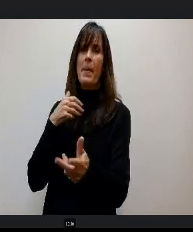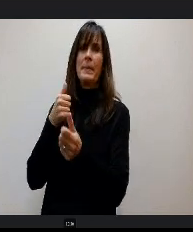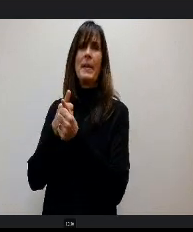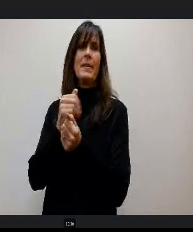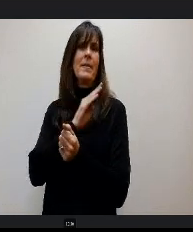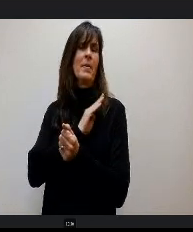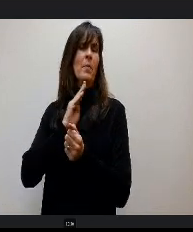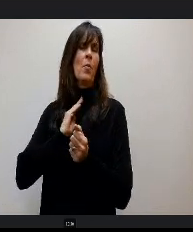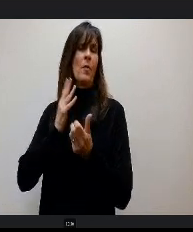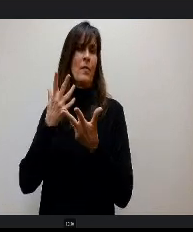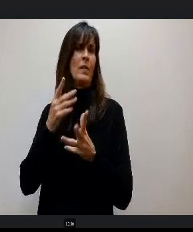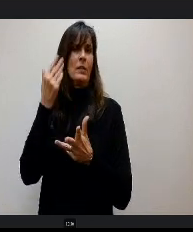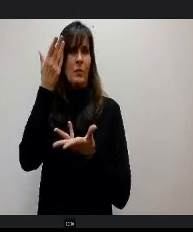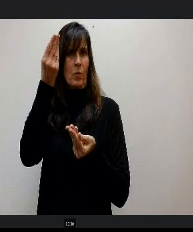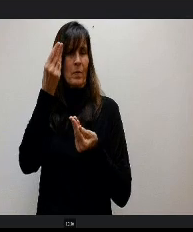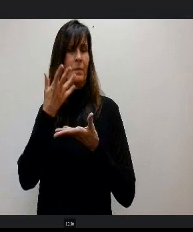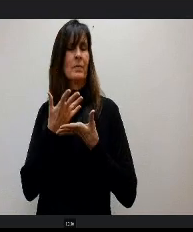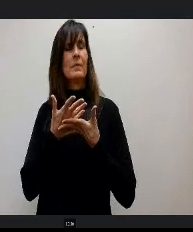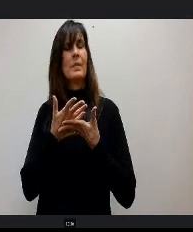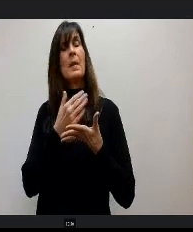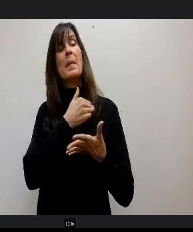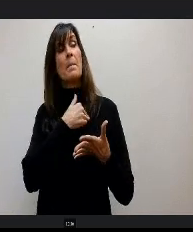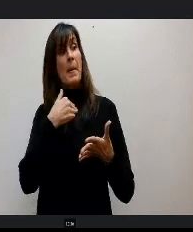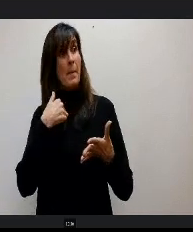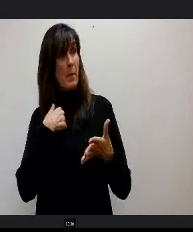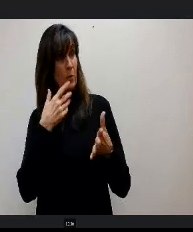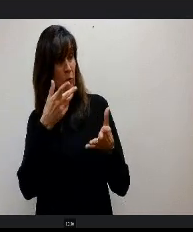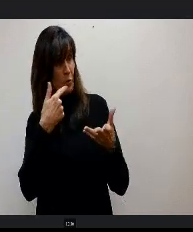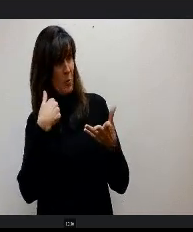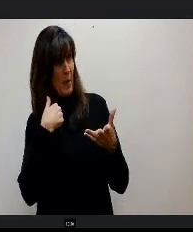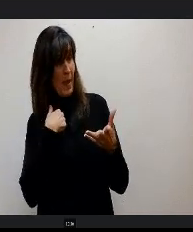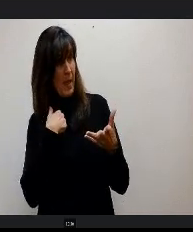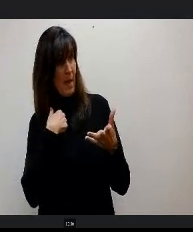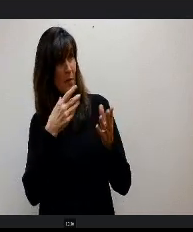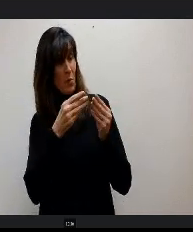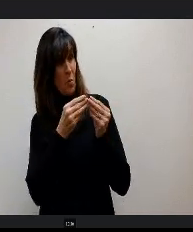of these. Members of the Board, are there any items you wish to move from the consent agenda?